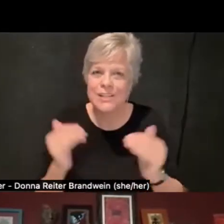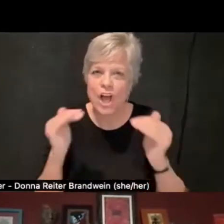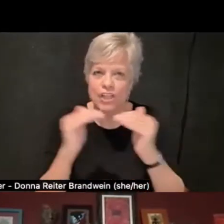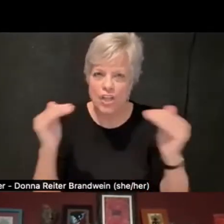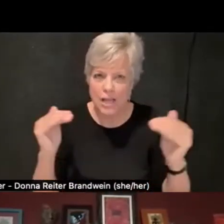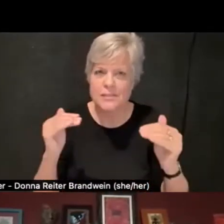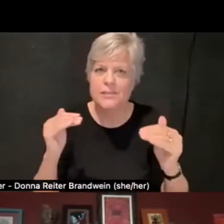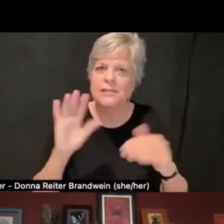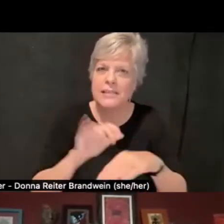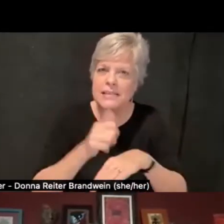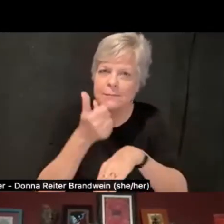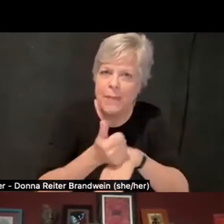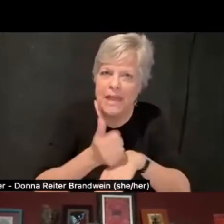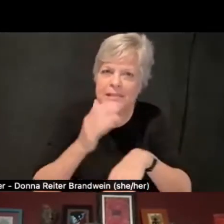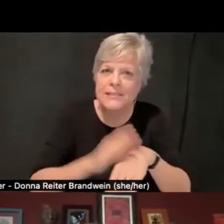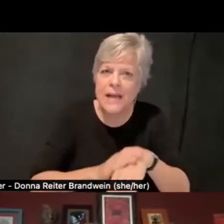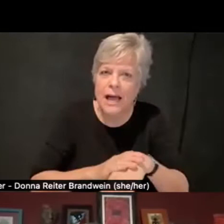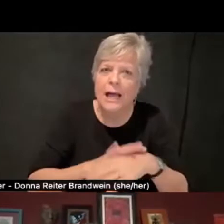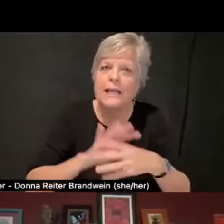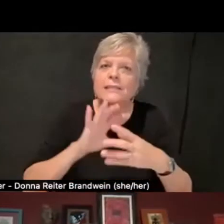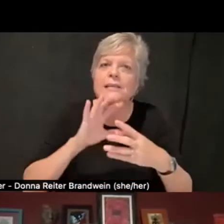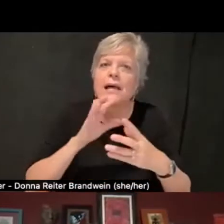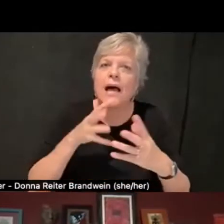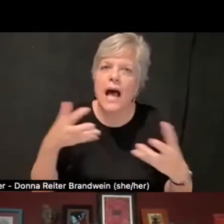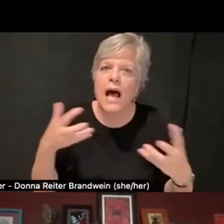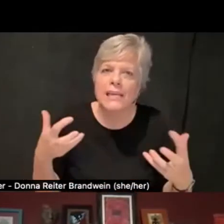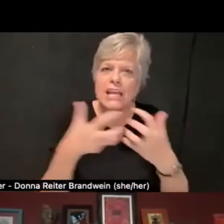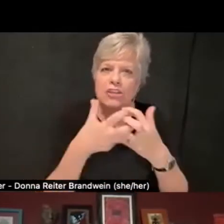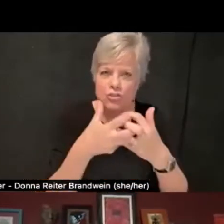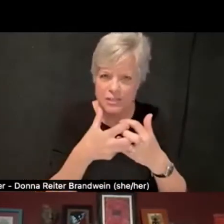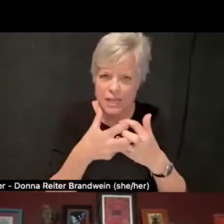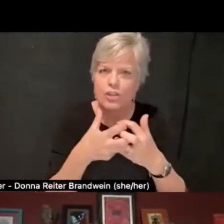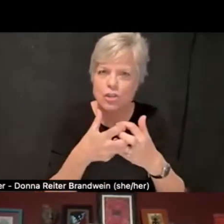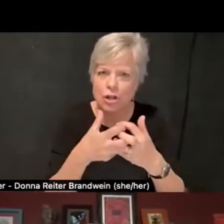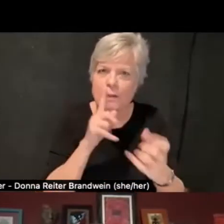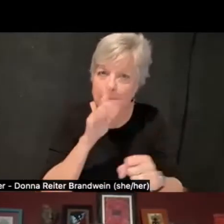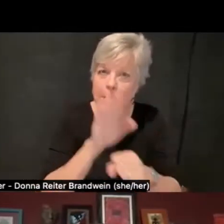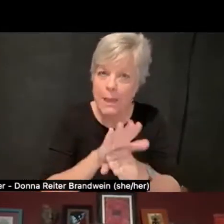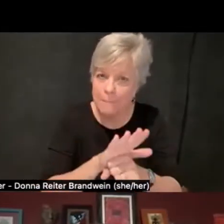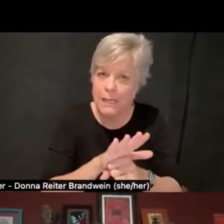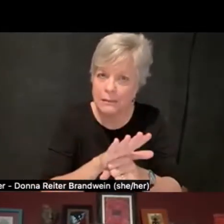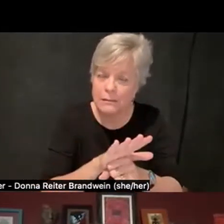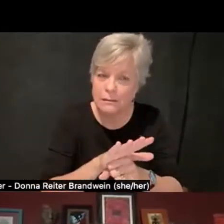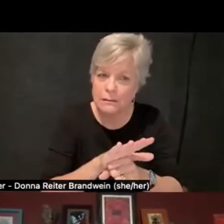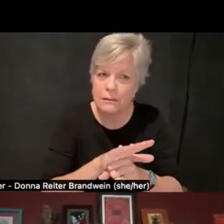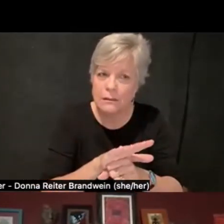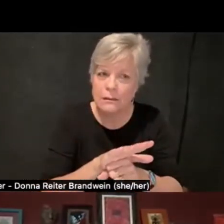an intersectional commitment and also takes as a premise when thinking about envisioning